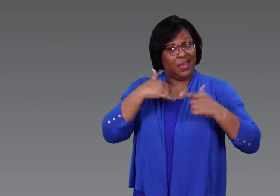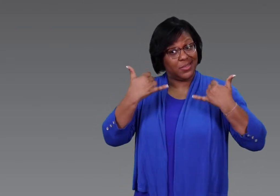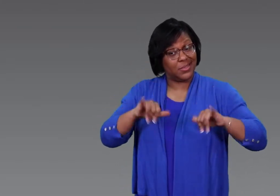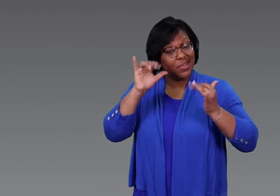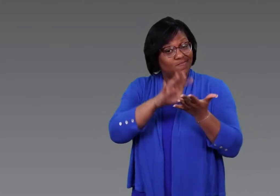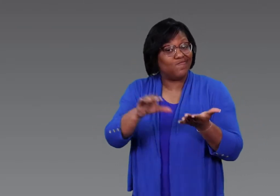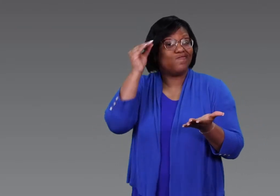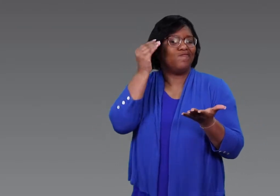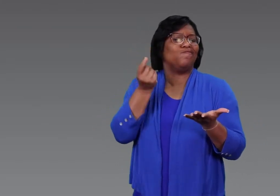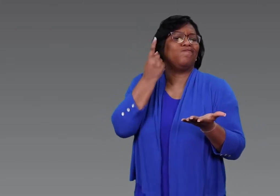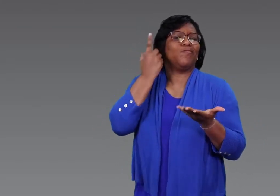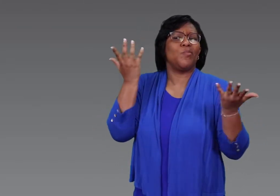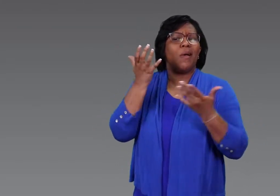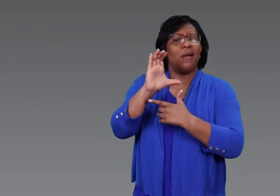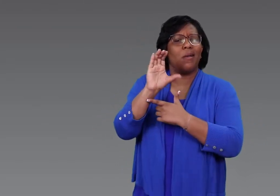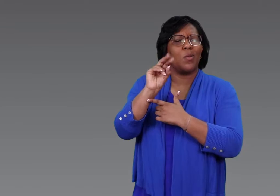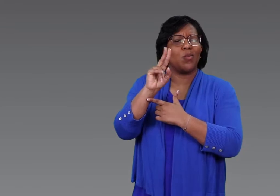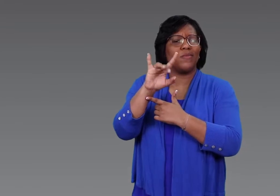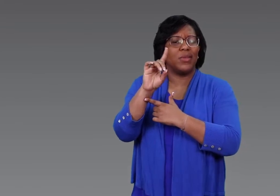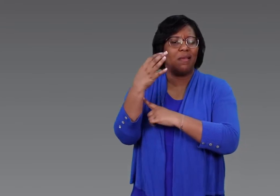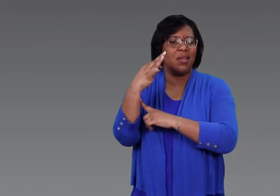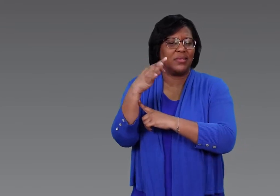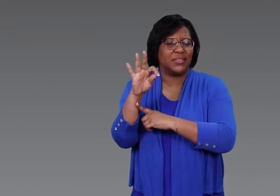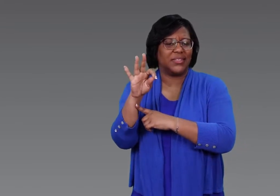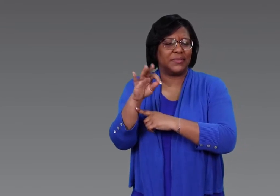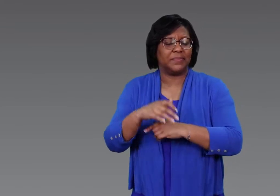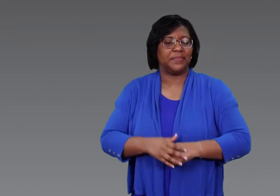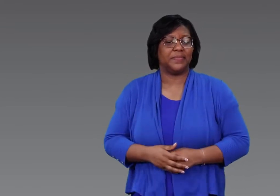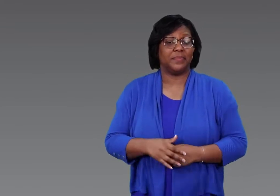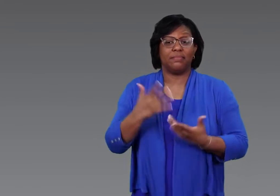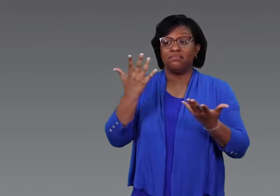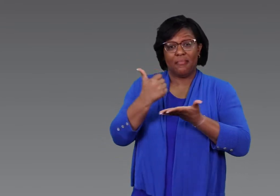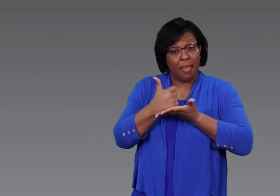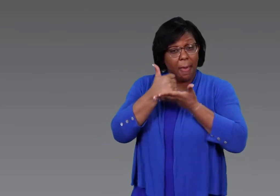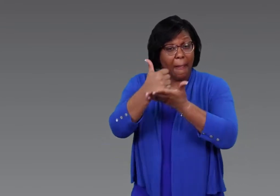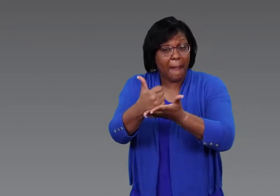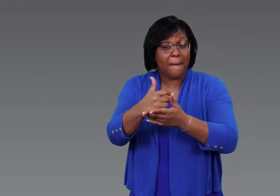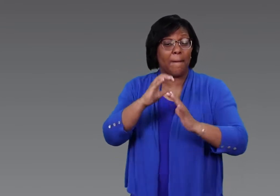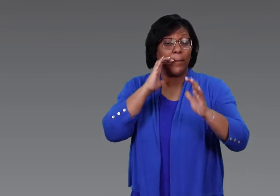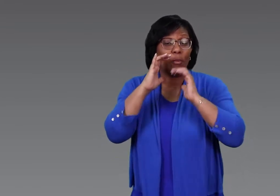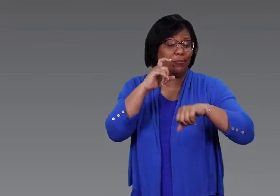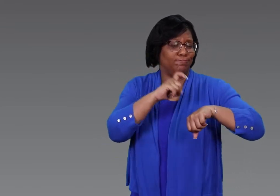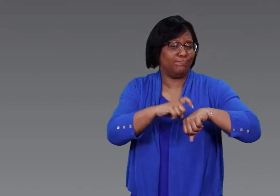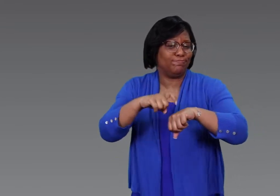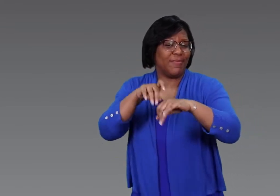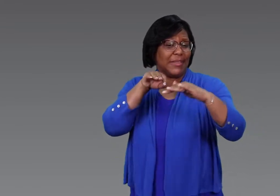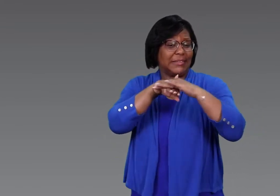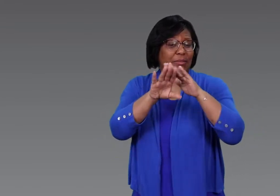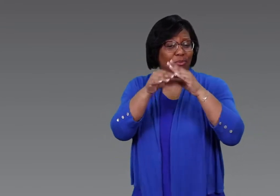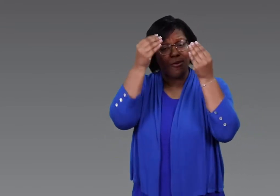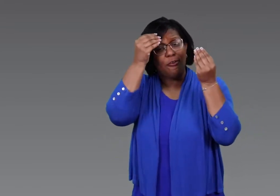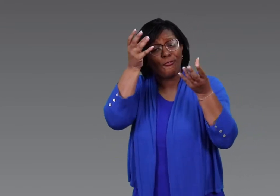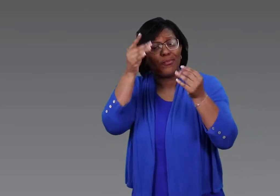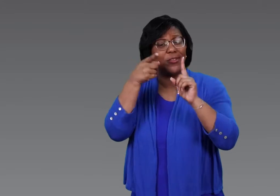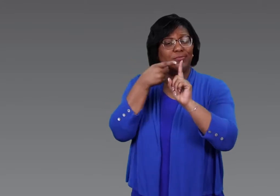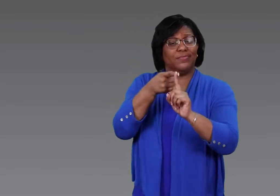but we still have a lot to learn about COVID-19. To help communicate timely and accessible